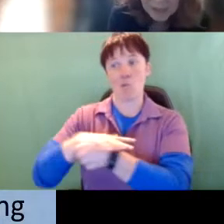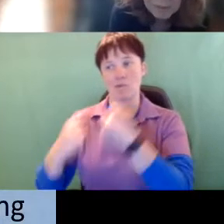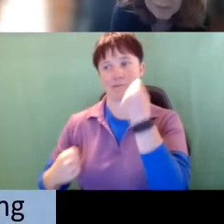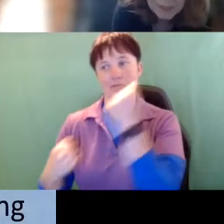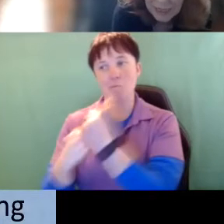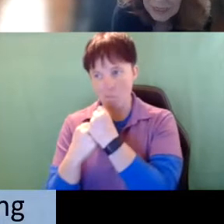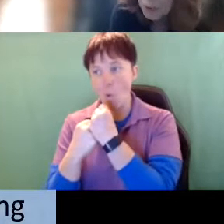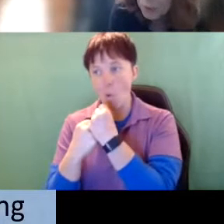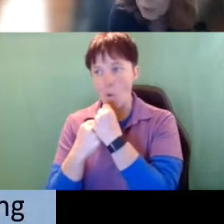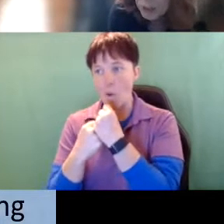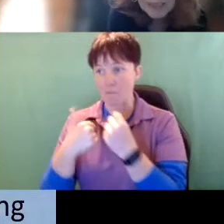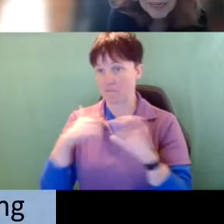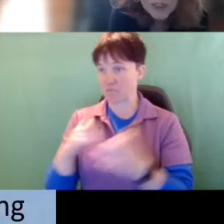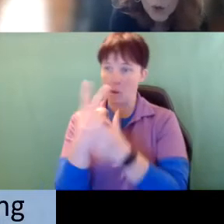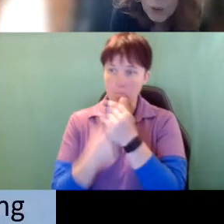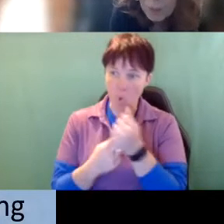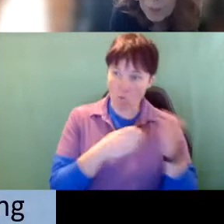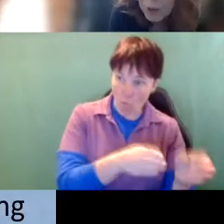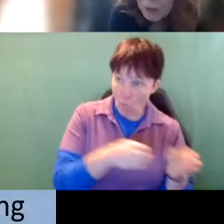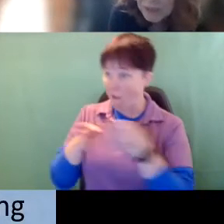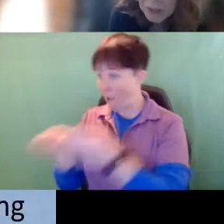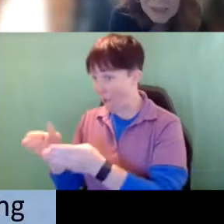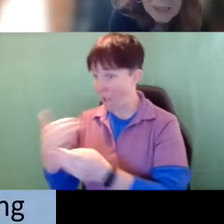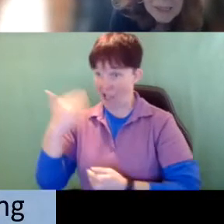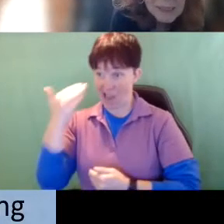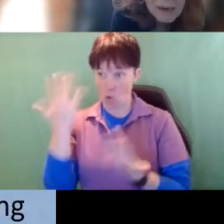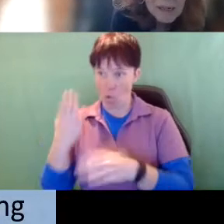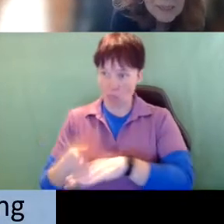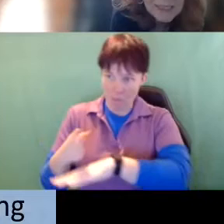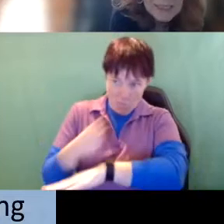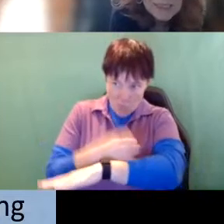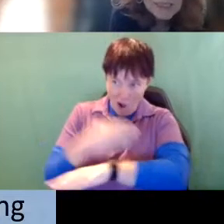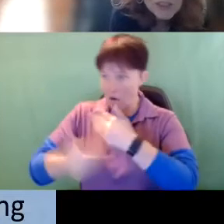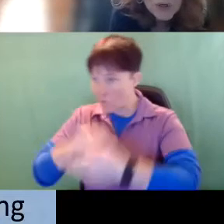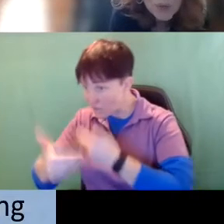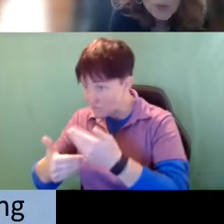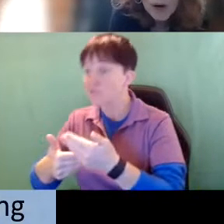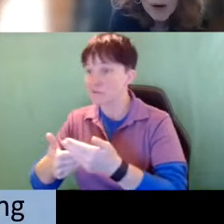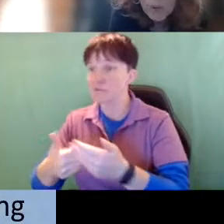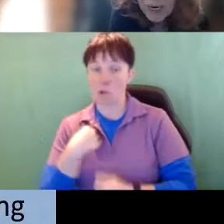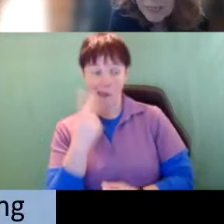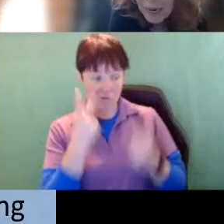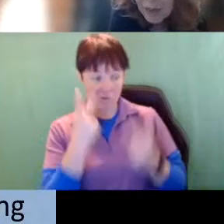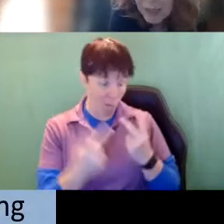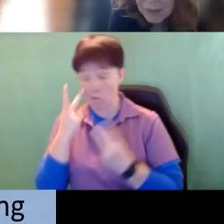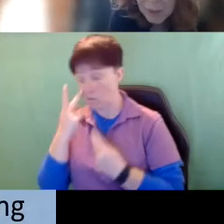because I've done it both ways I know what the progress was that I saw so why is higher ed important